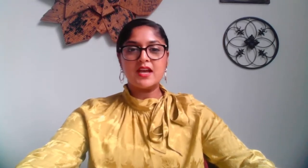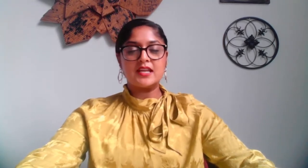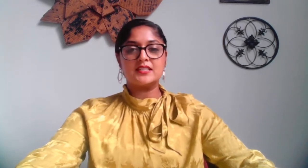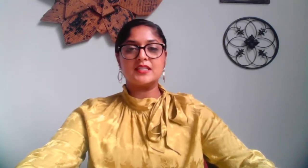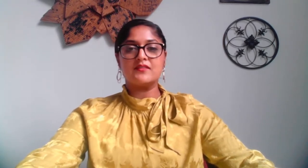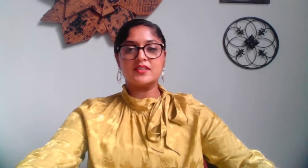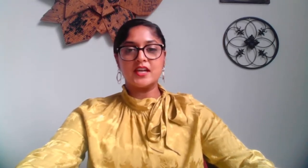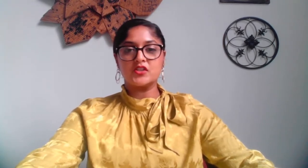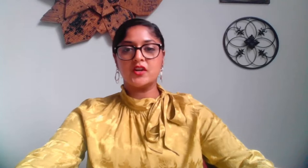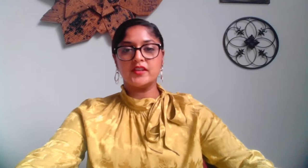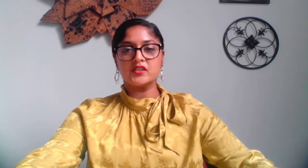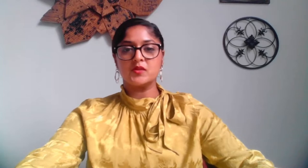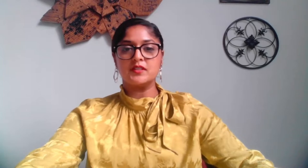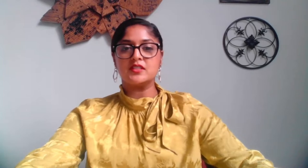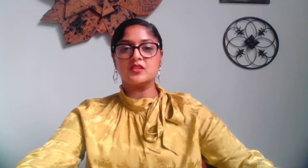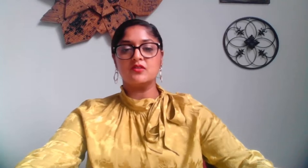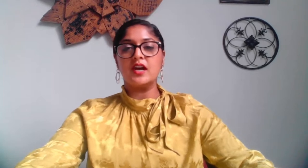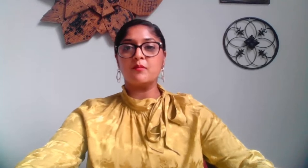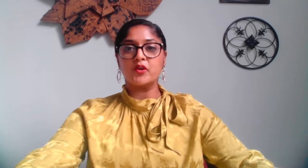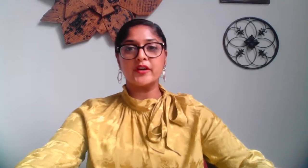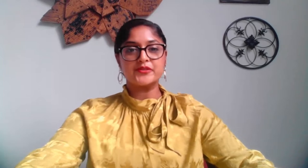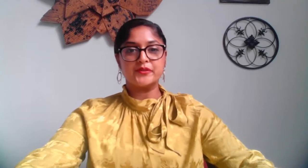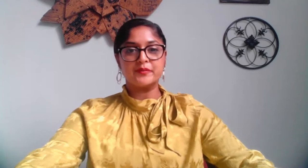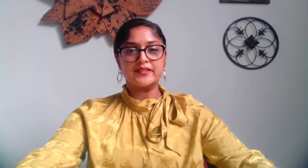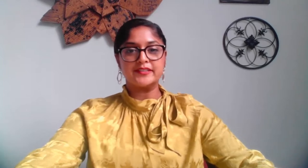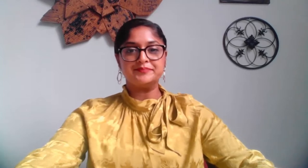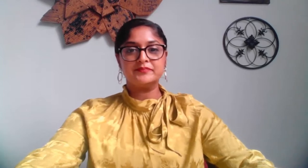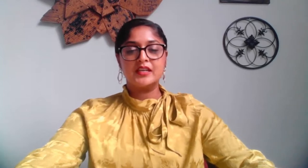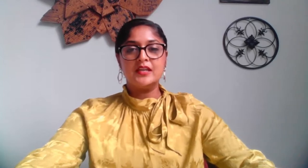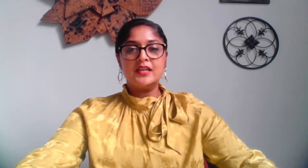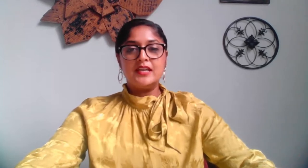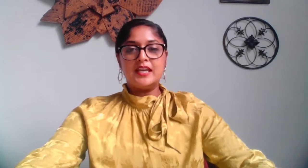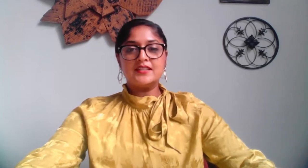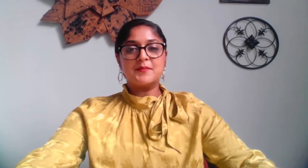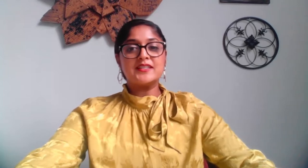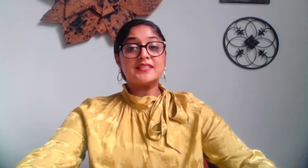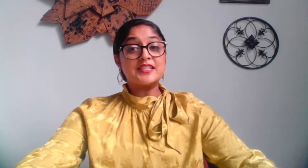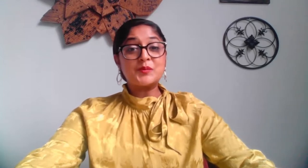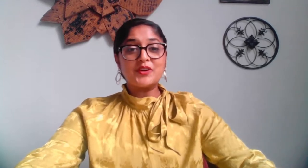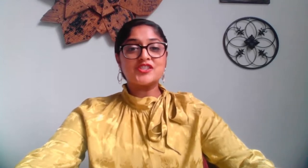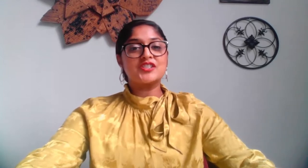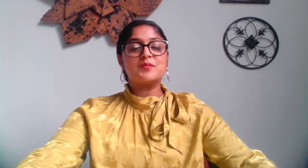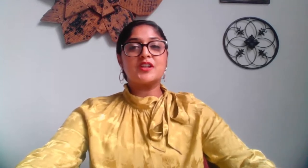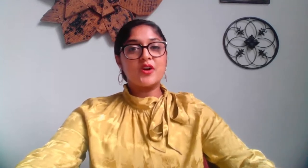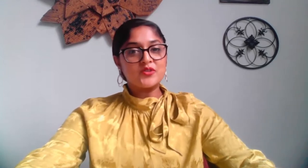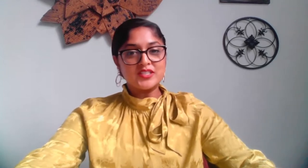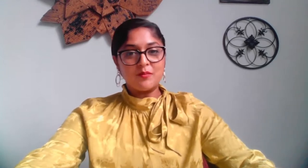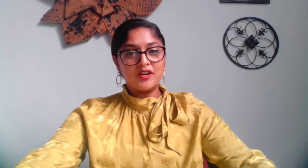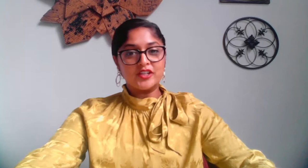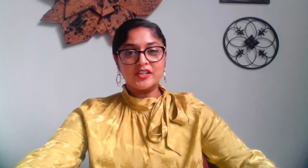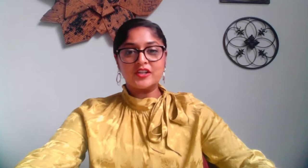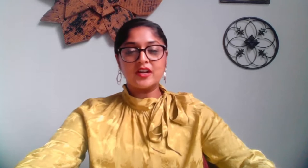an entity of the Satcher Health Leadership Institute at Morehouse School of Medicine. It is my sincere pleasure to be your host and moderator